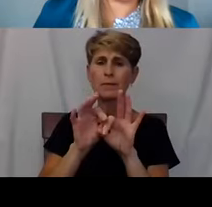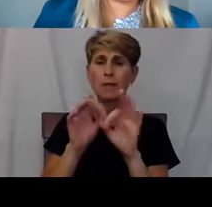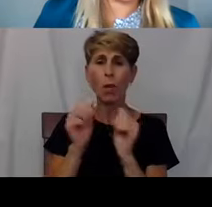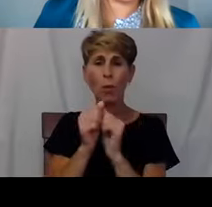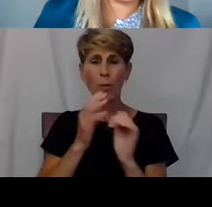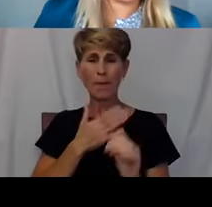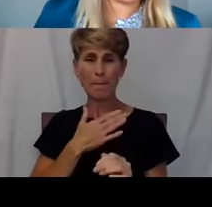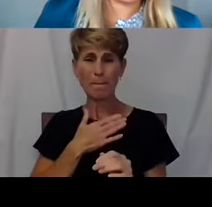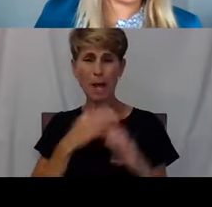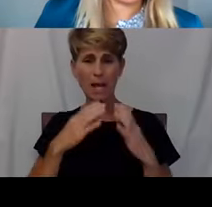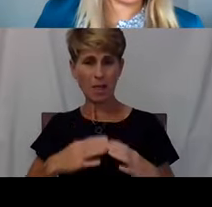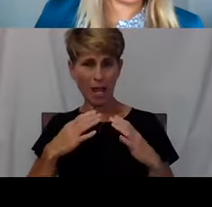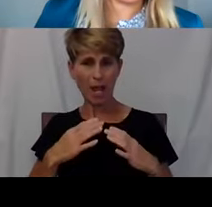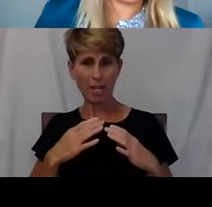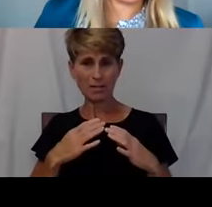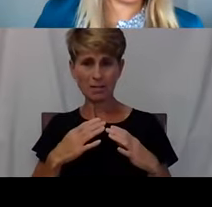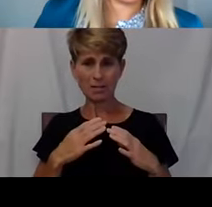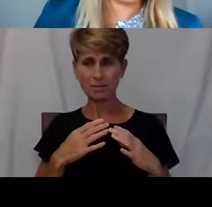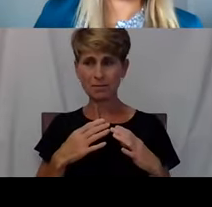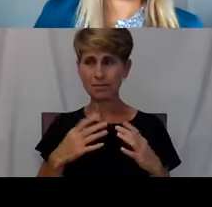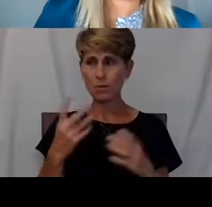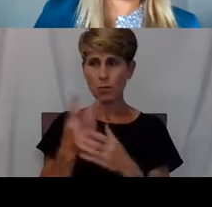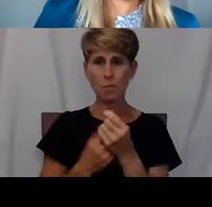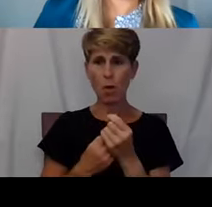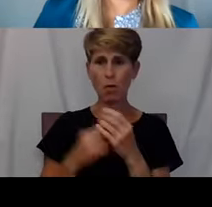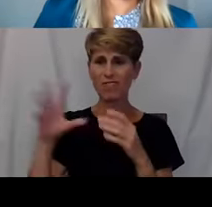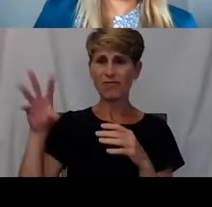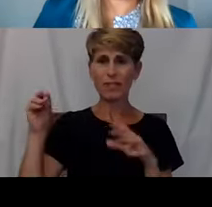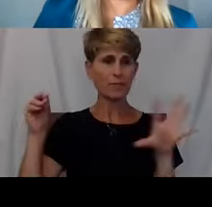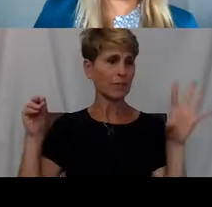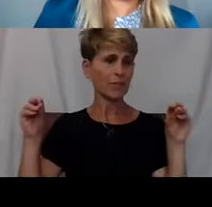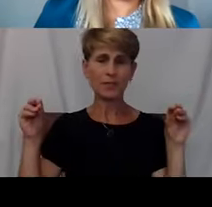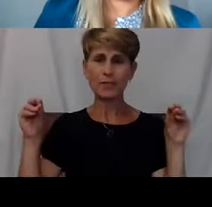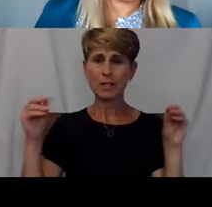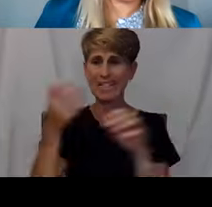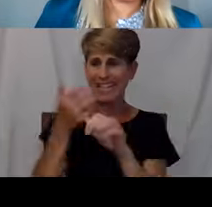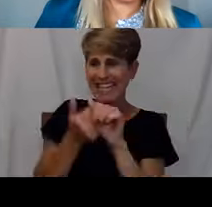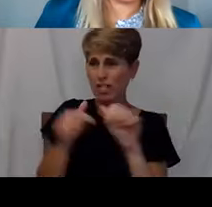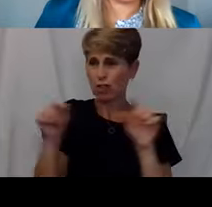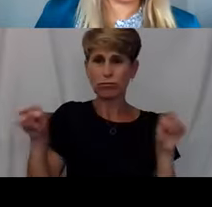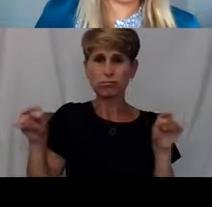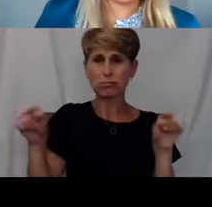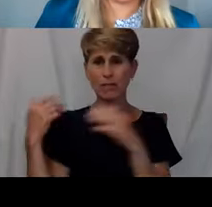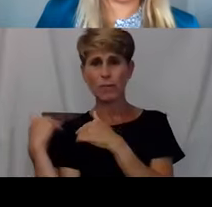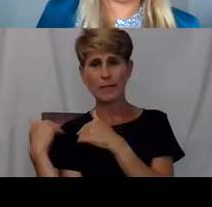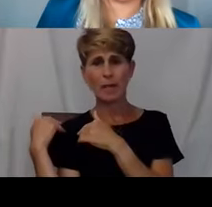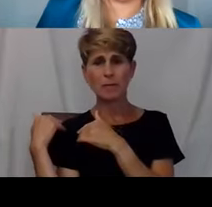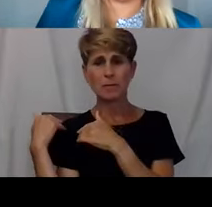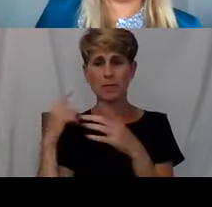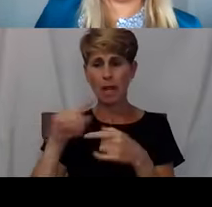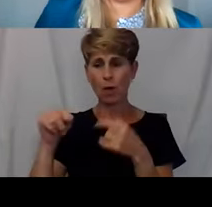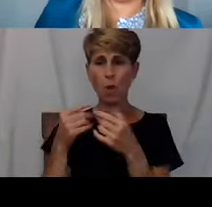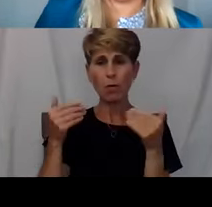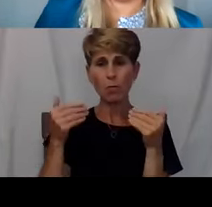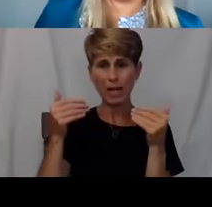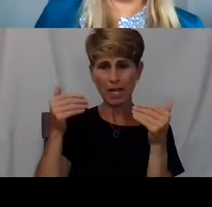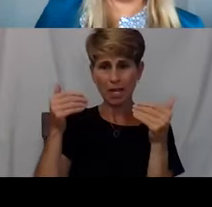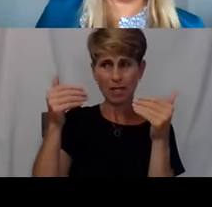We each have our responsibilities 50-50, and as we move forward then I have 40 and you have 60.